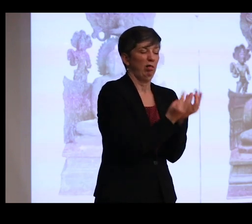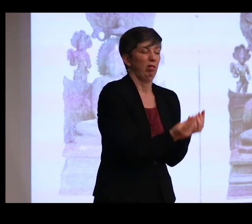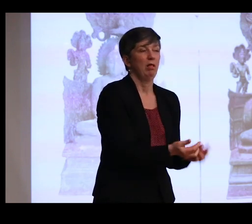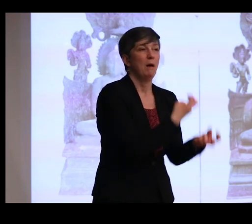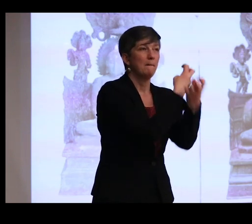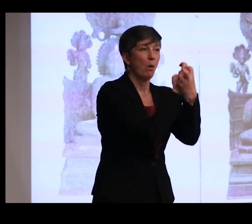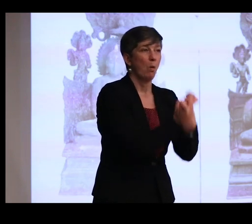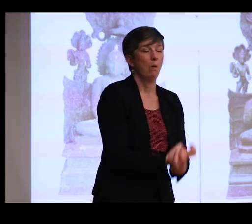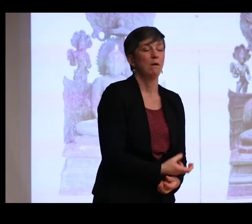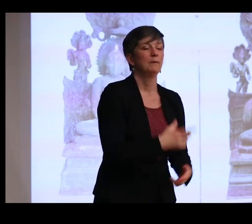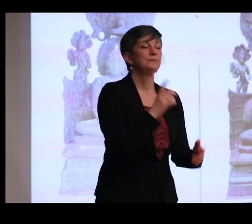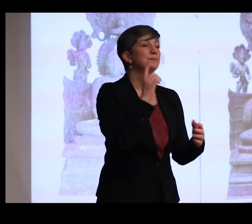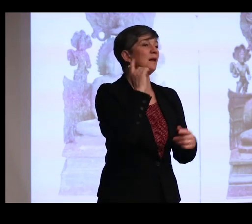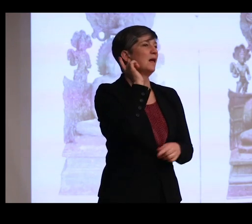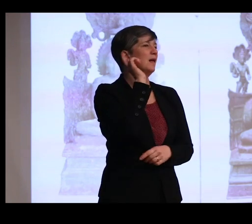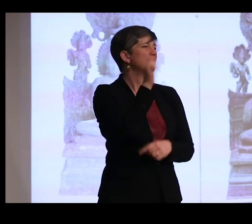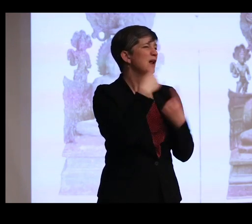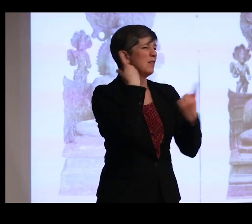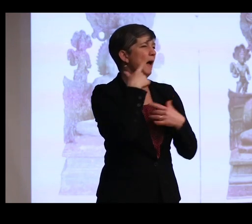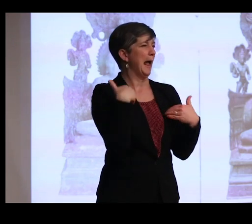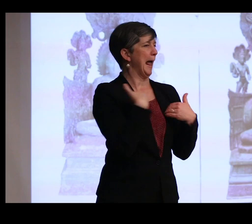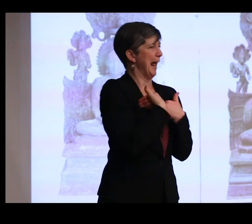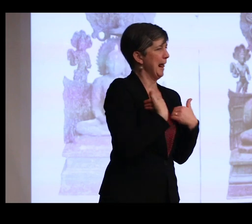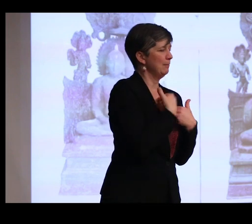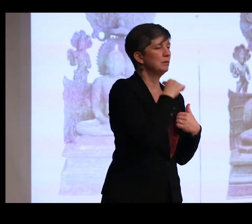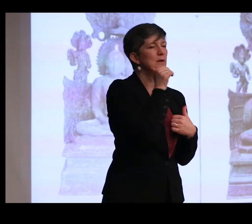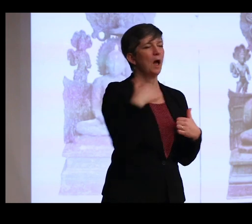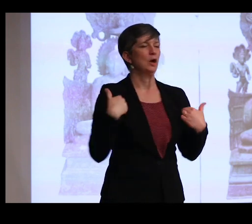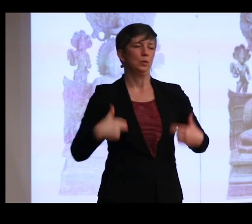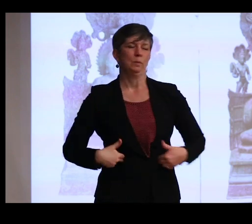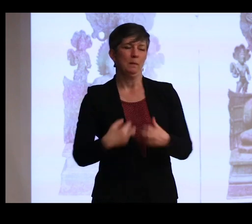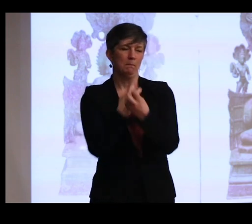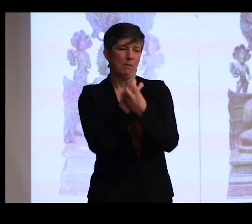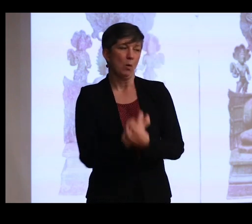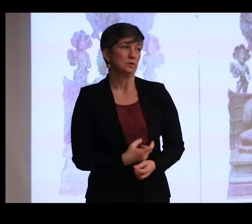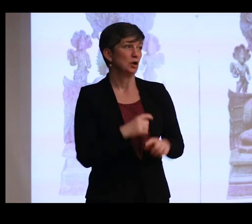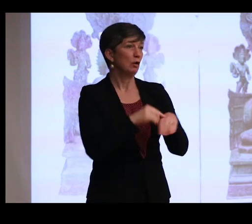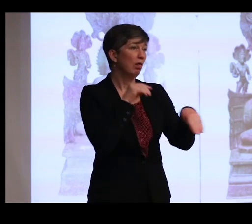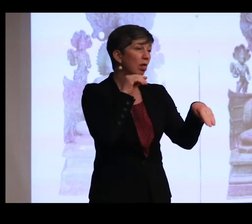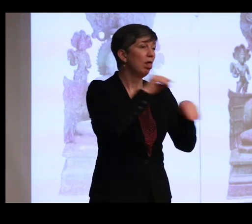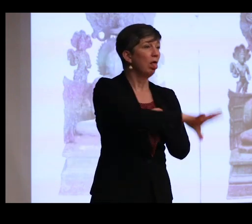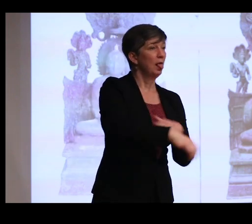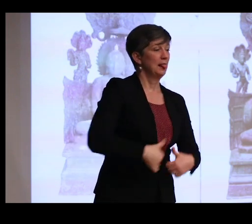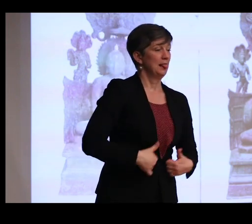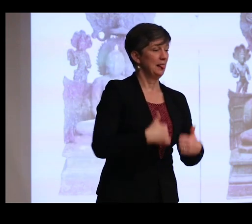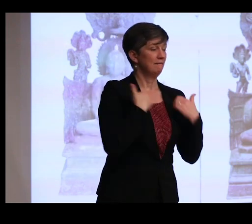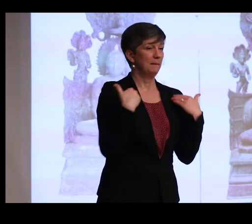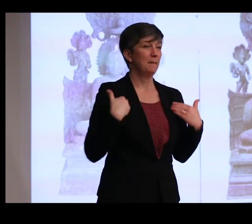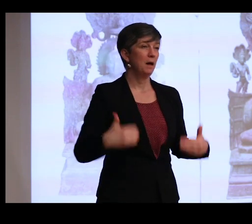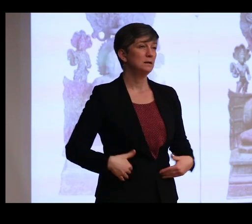later thought to be animal bones, not human bones-- could do things to living bodies and were dangerous.